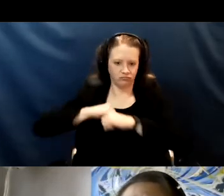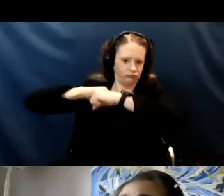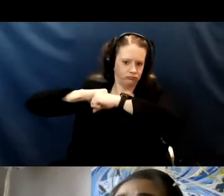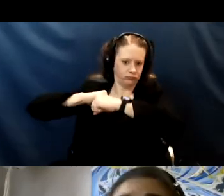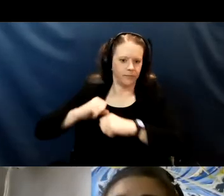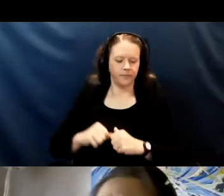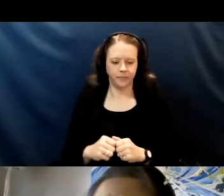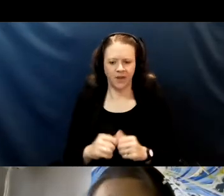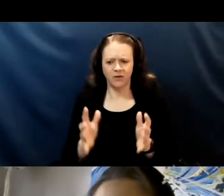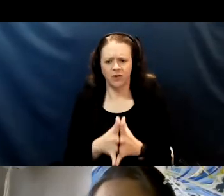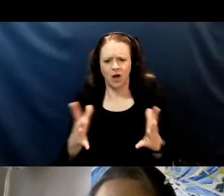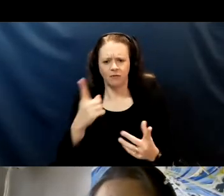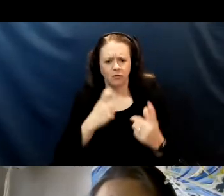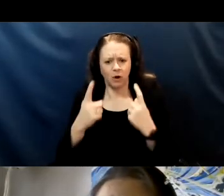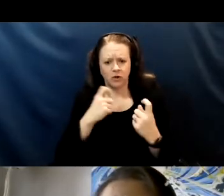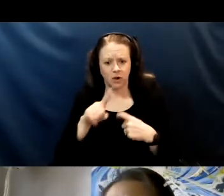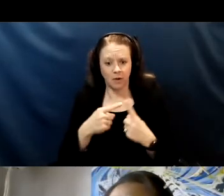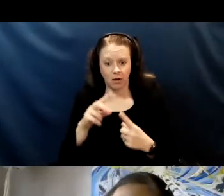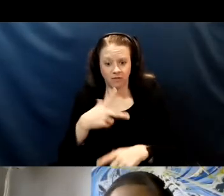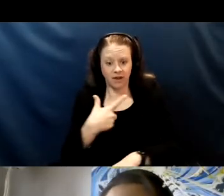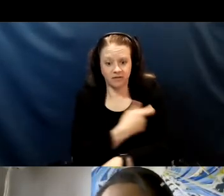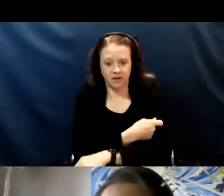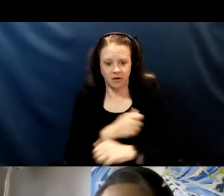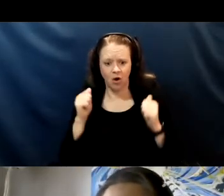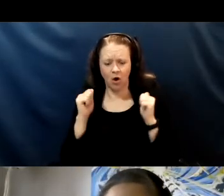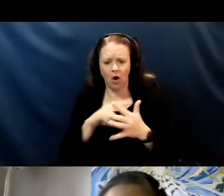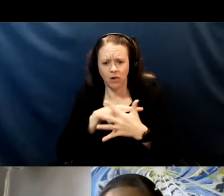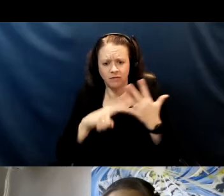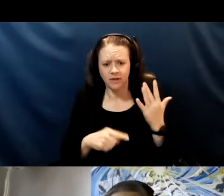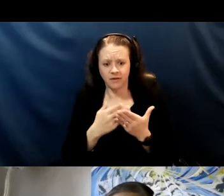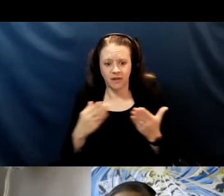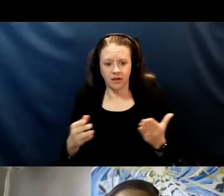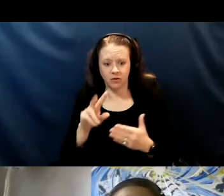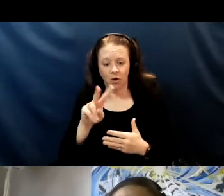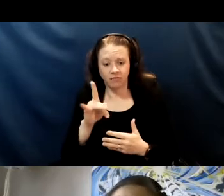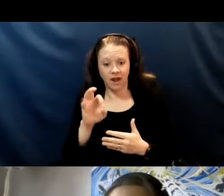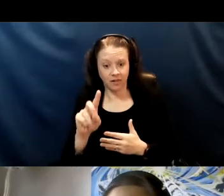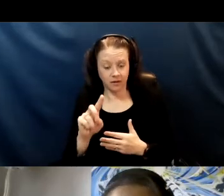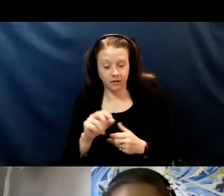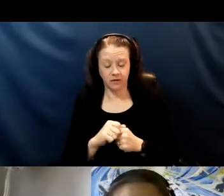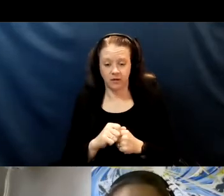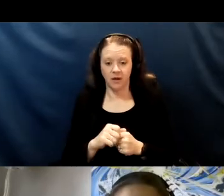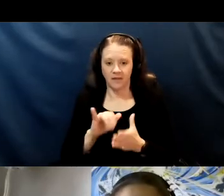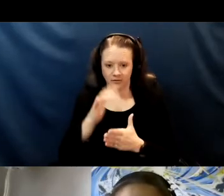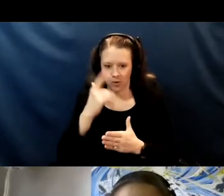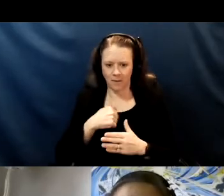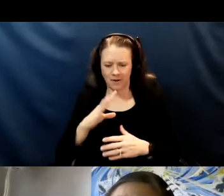and all of these questions are valid and this is why I'm here to talk to you today to hopefully answer your questions.